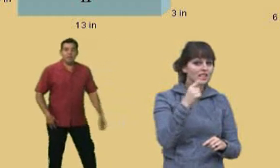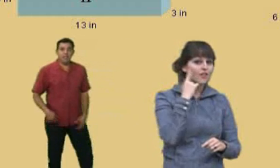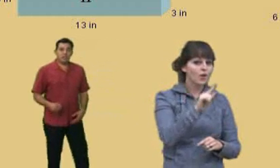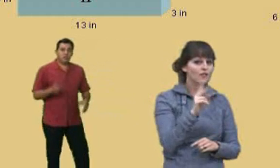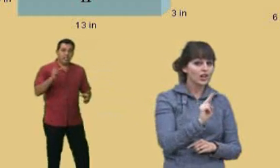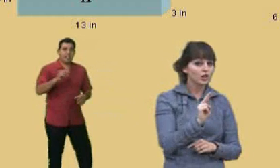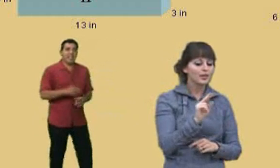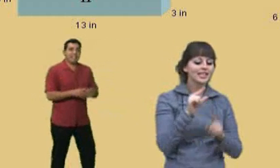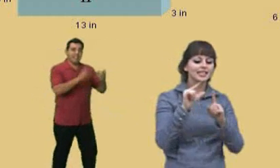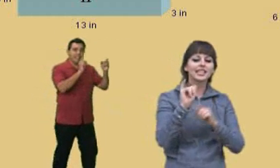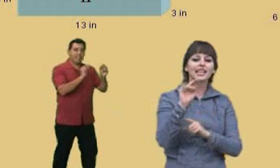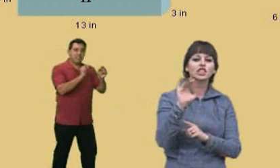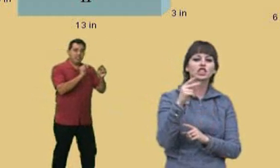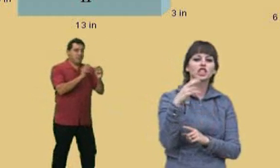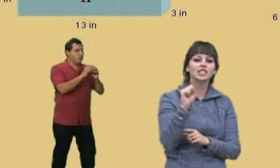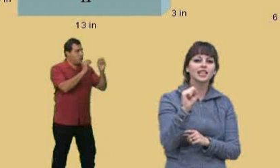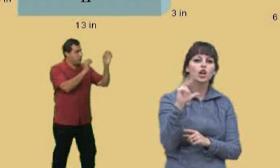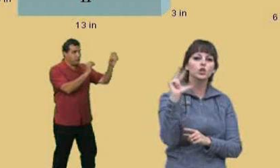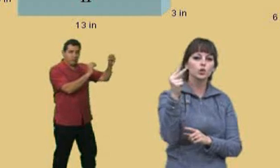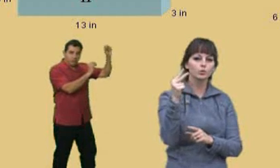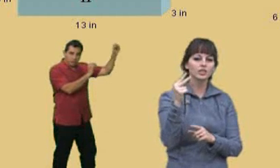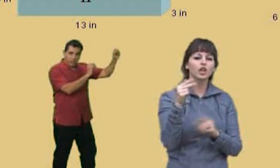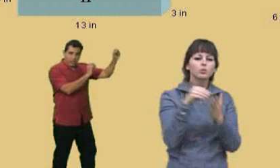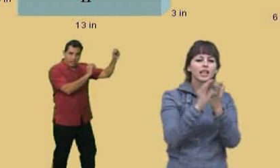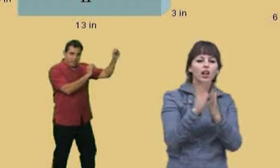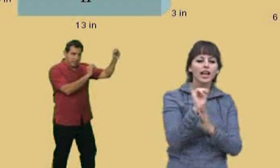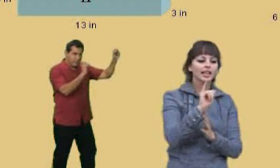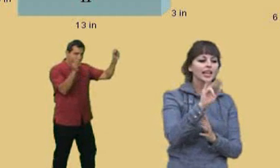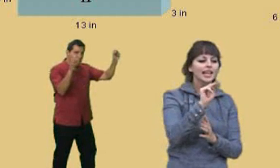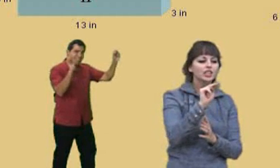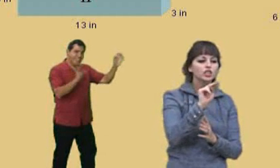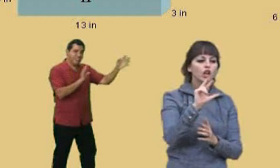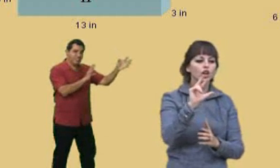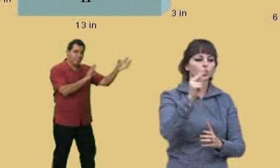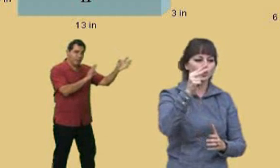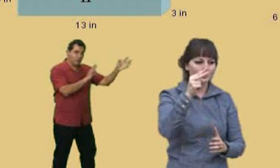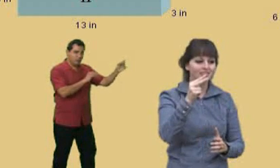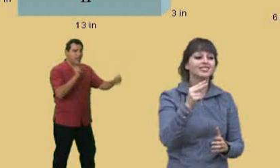It's written as inches with a little 3 as an exponent, that's inches cubed, okay?